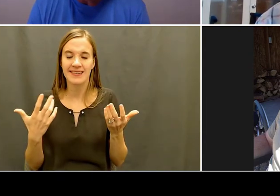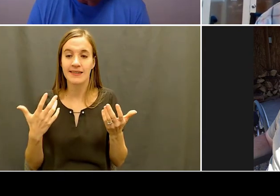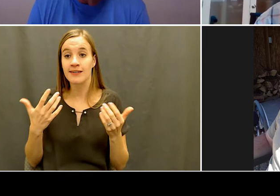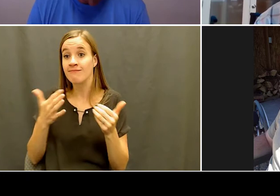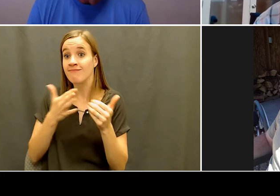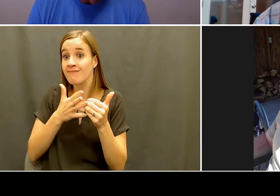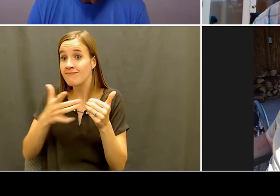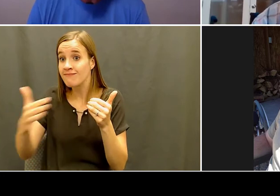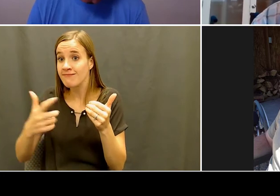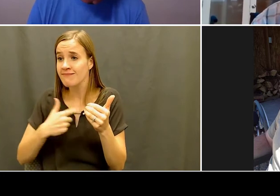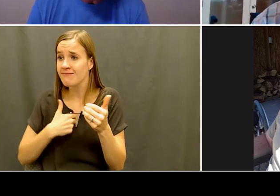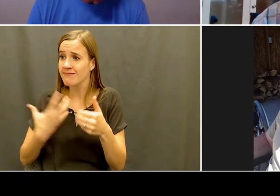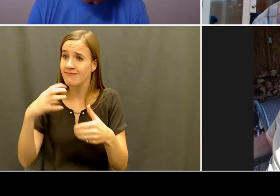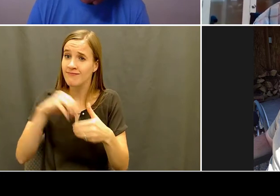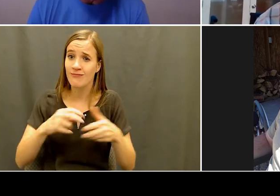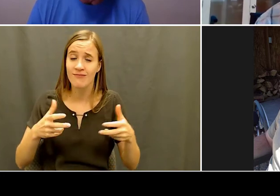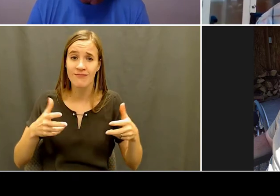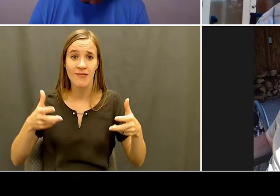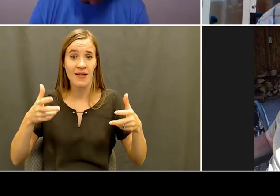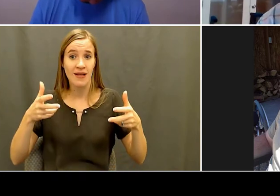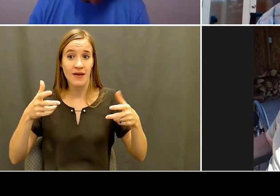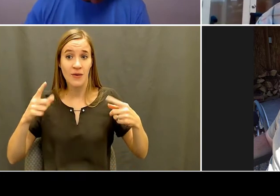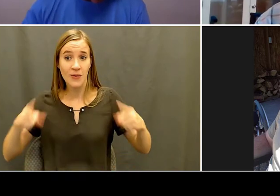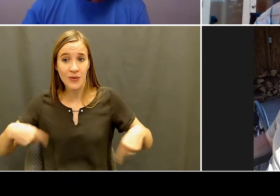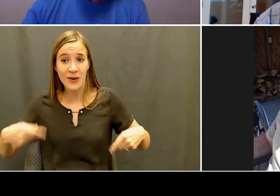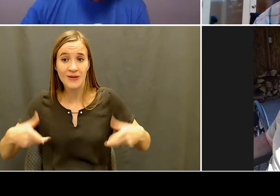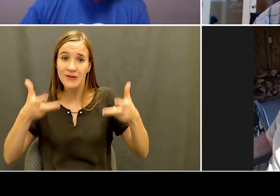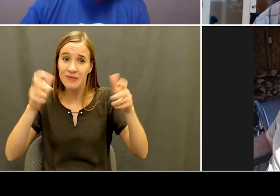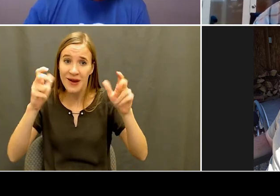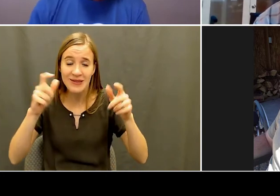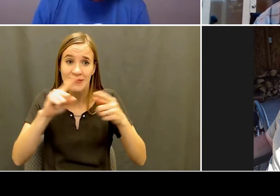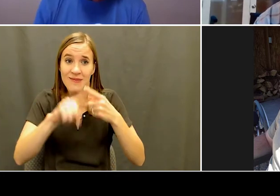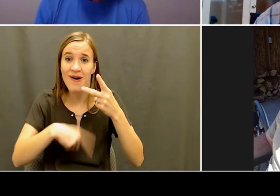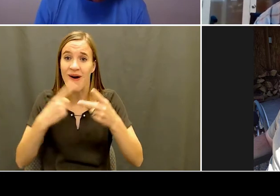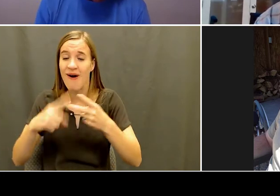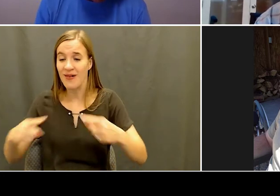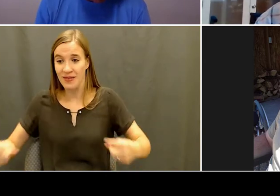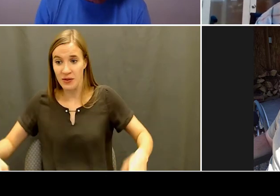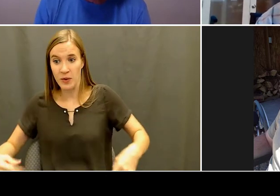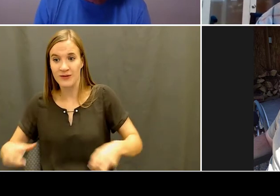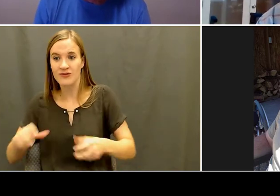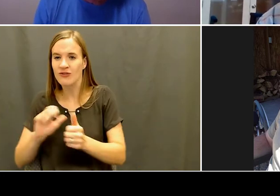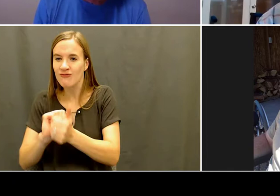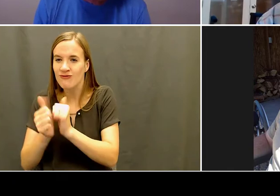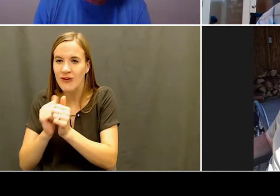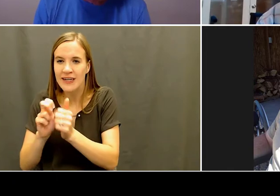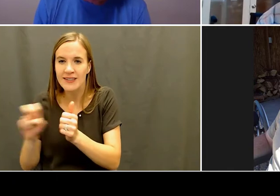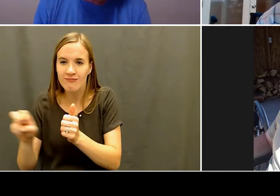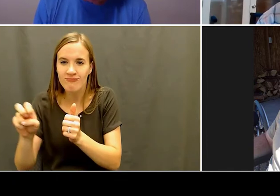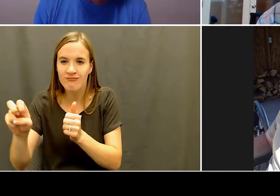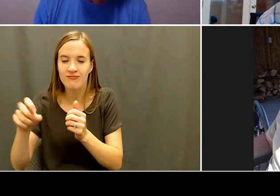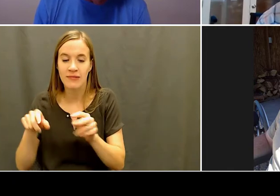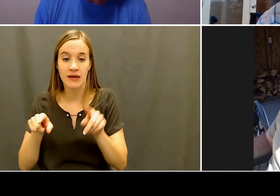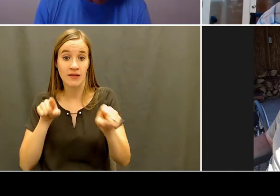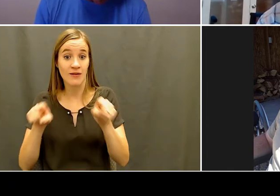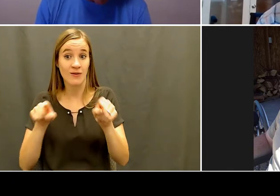deep love for both of those, both of those sports they especially racing, racing, it opened up a lot of